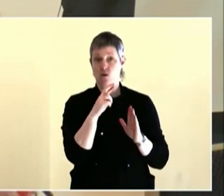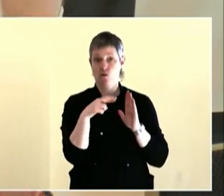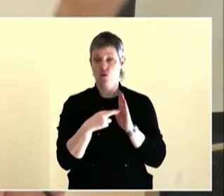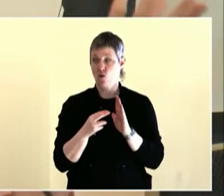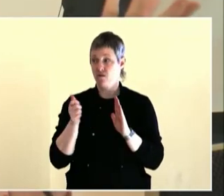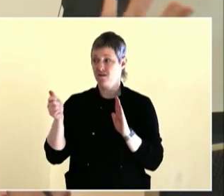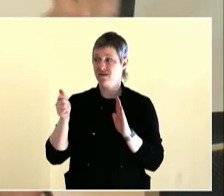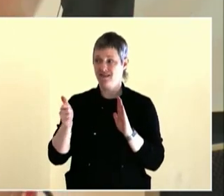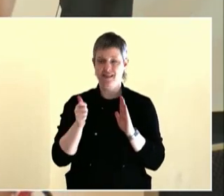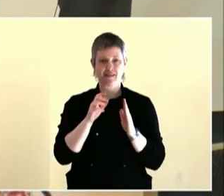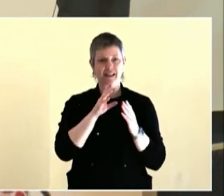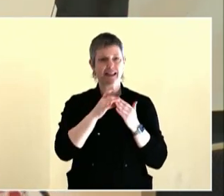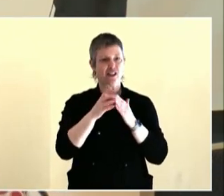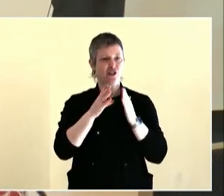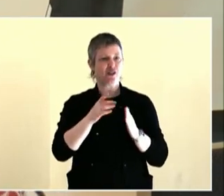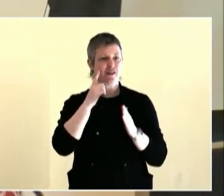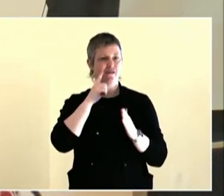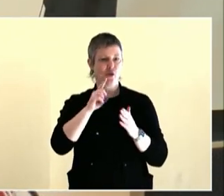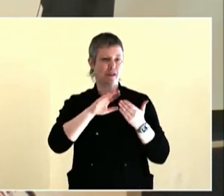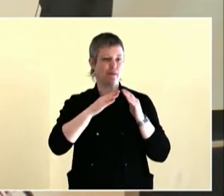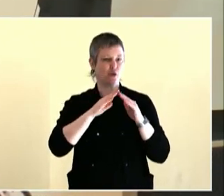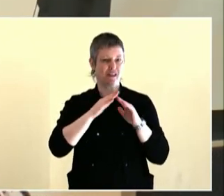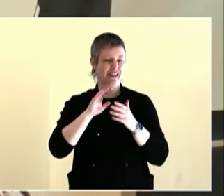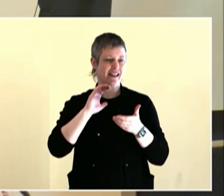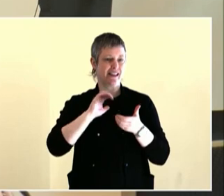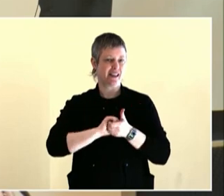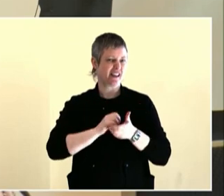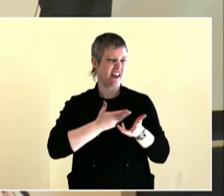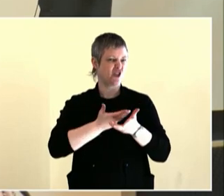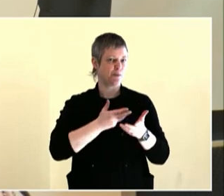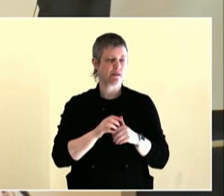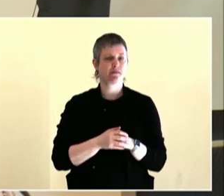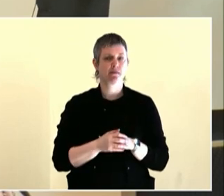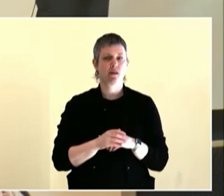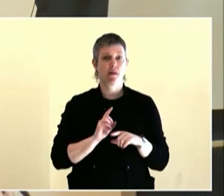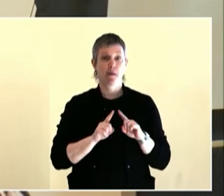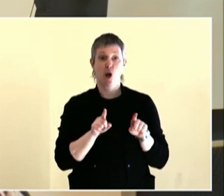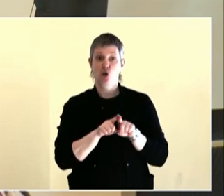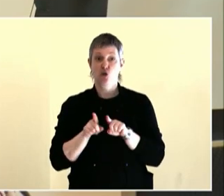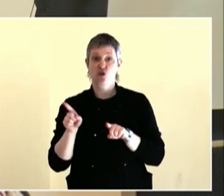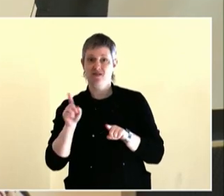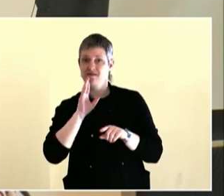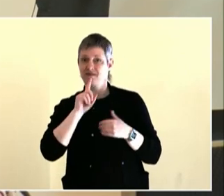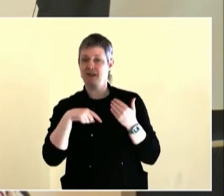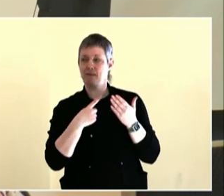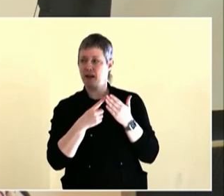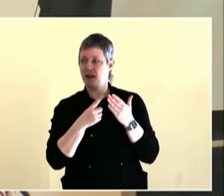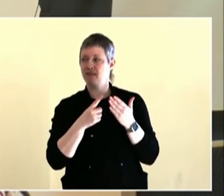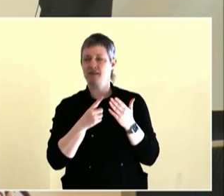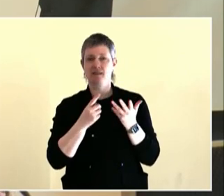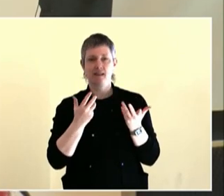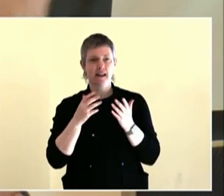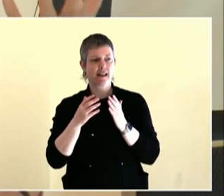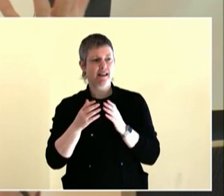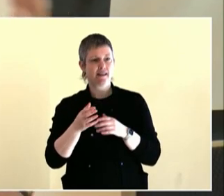and whoever won, won, and there was a big party and no arguments and it was this beautiful